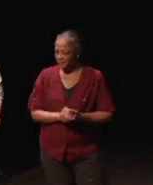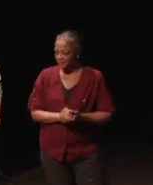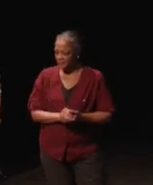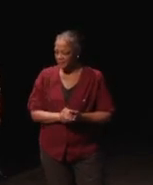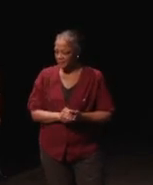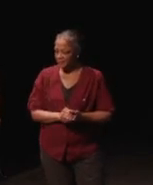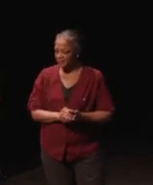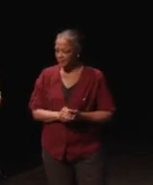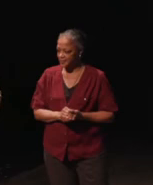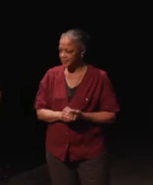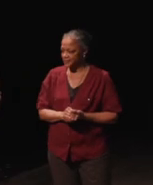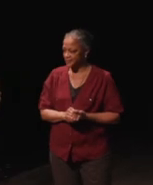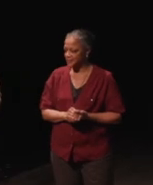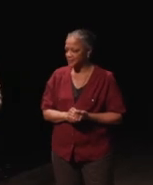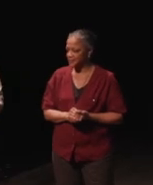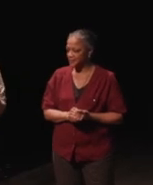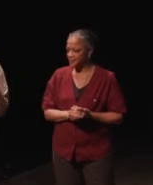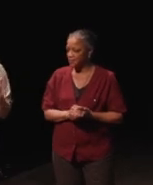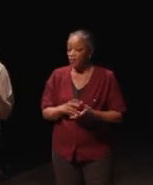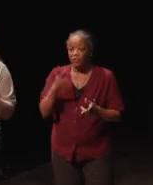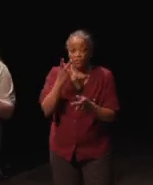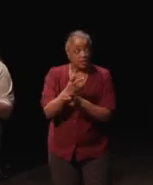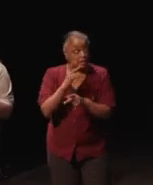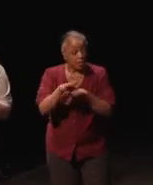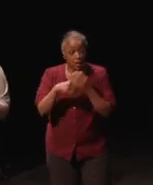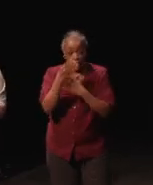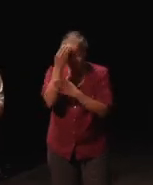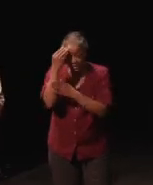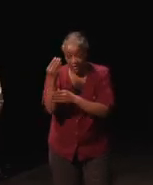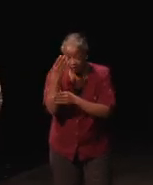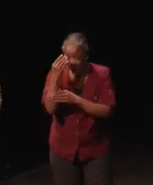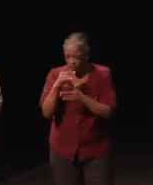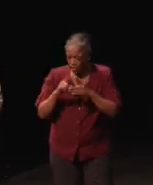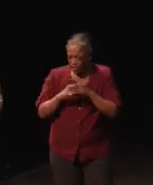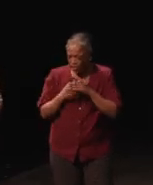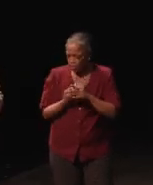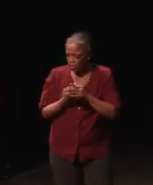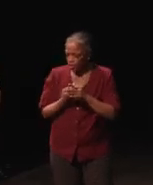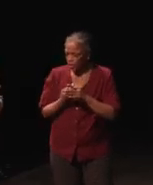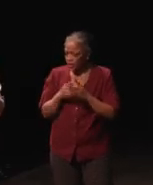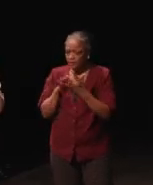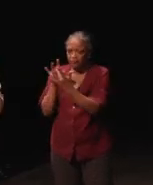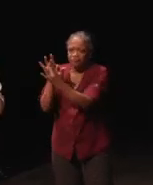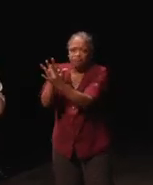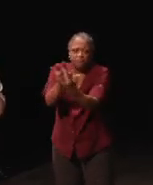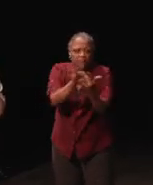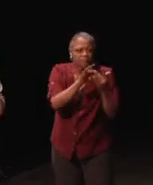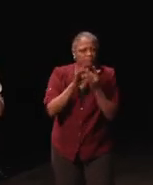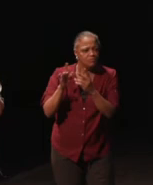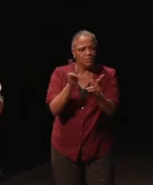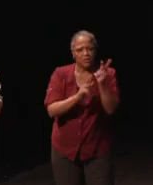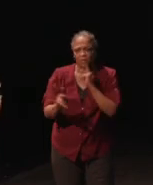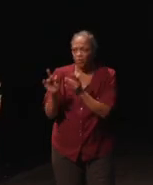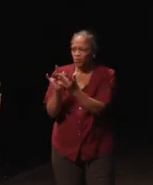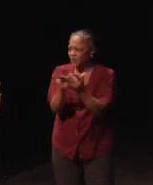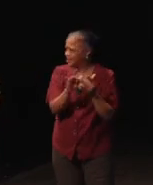In order to keep all this information like I started reaching out to people and reaching out like the same time I